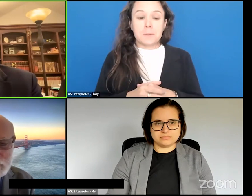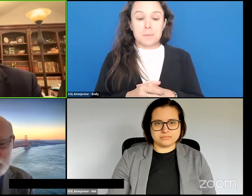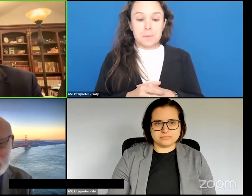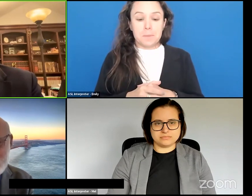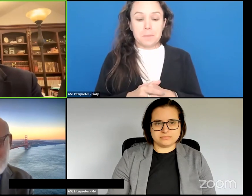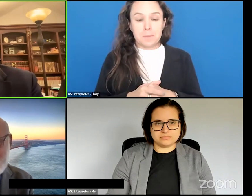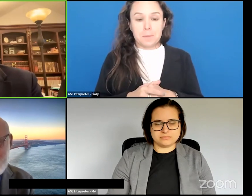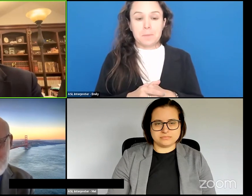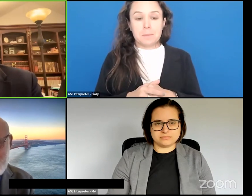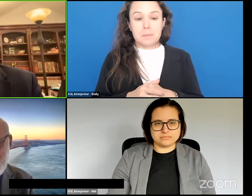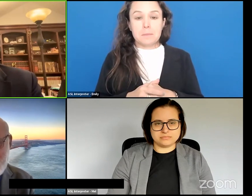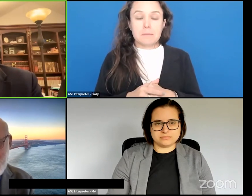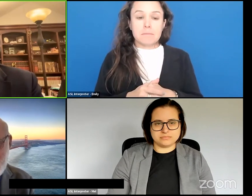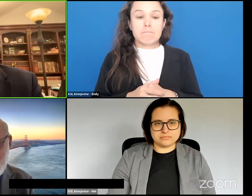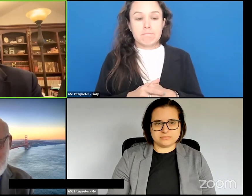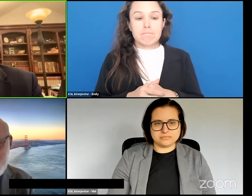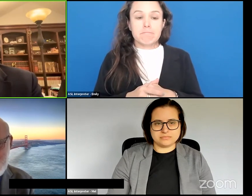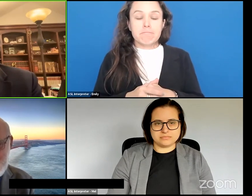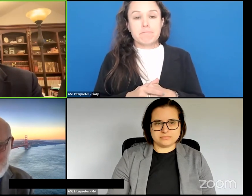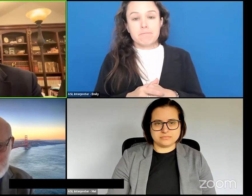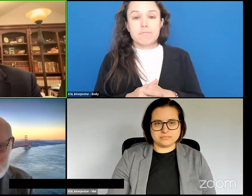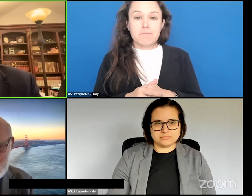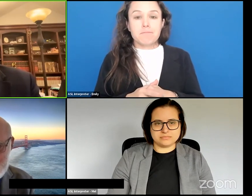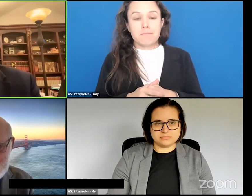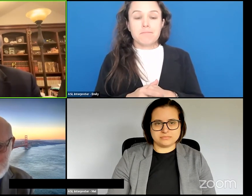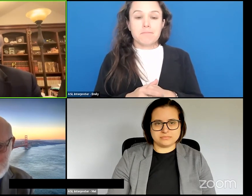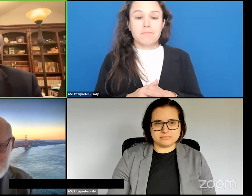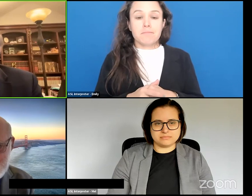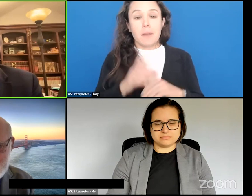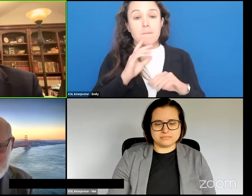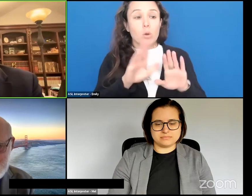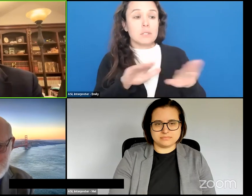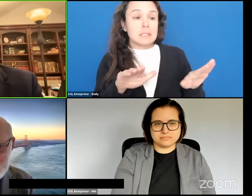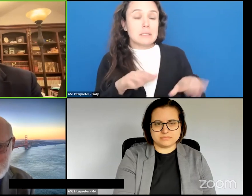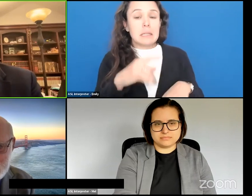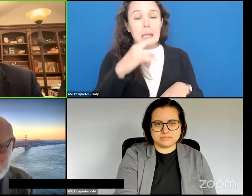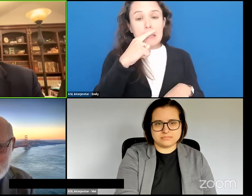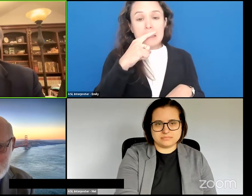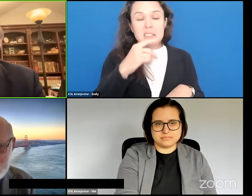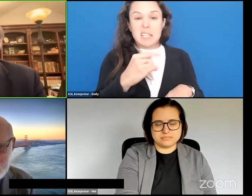Yeah it'd probably be the same as old folks when our kids started wanting to have all